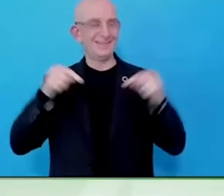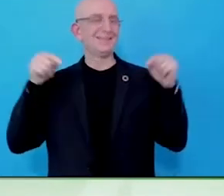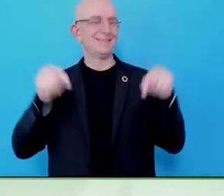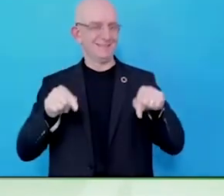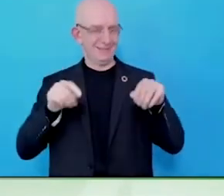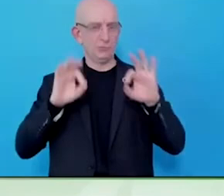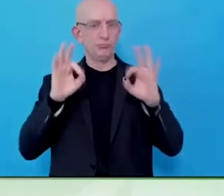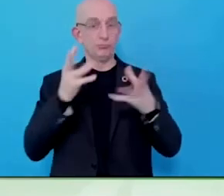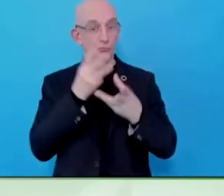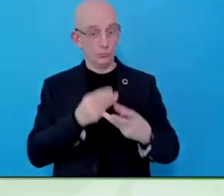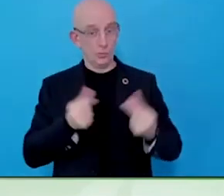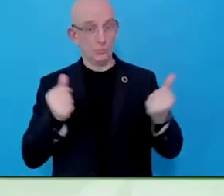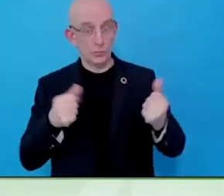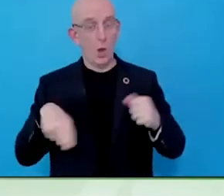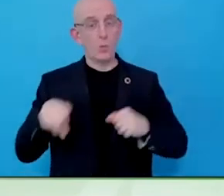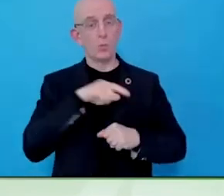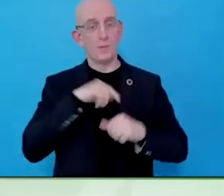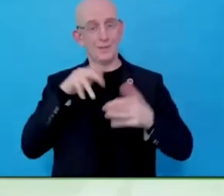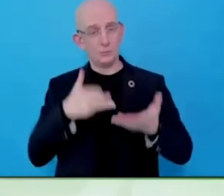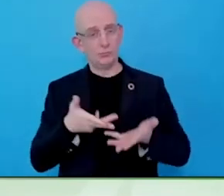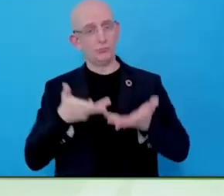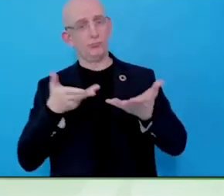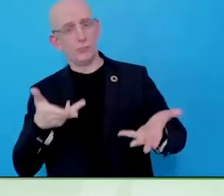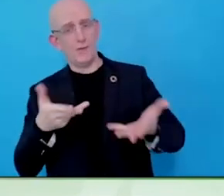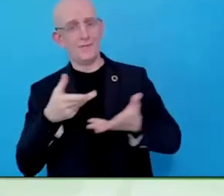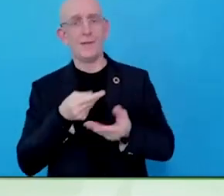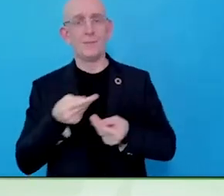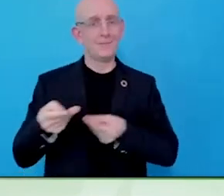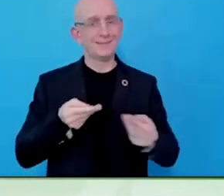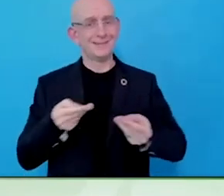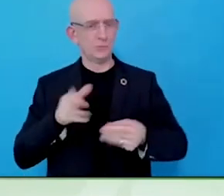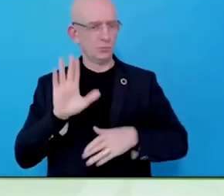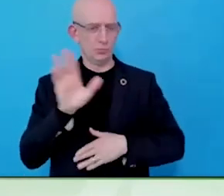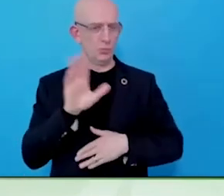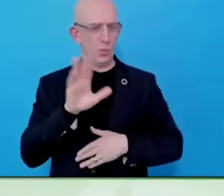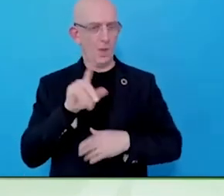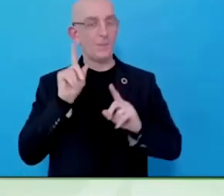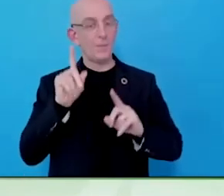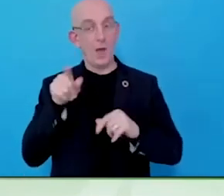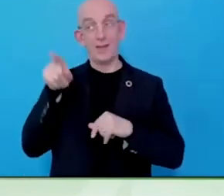to here. You have been in the space for 33 years and have you seen changes?